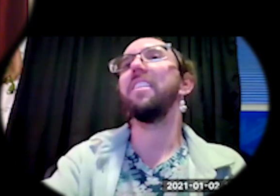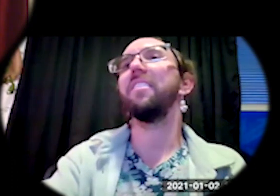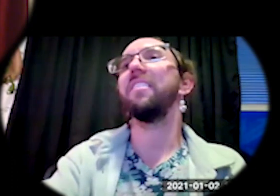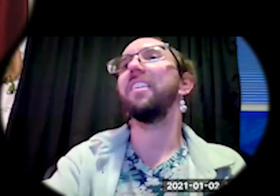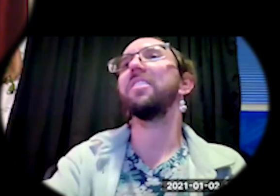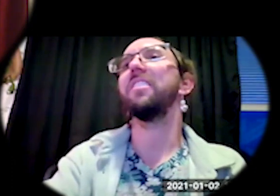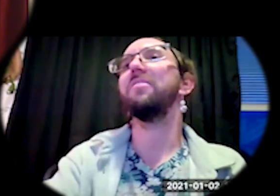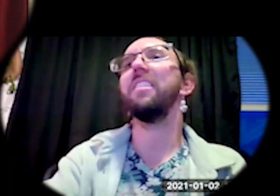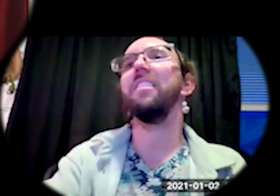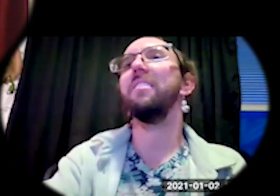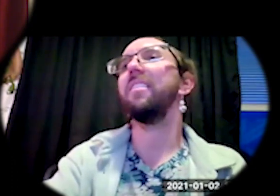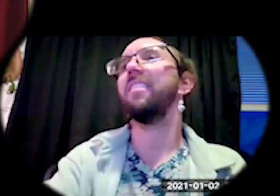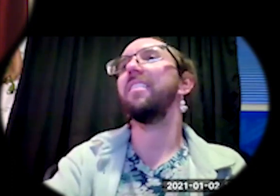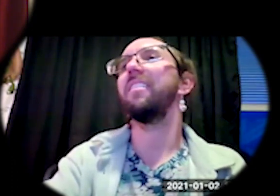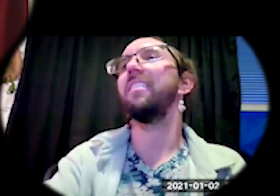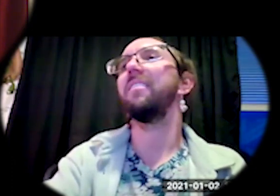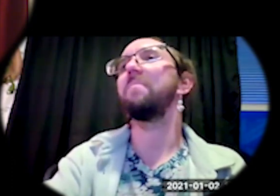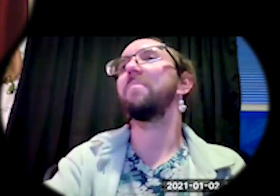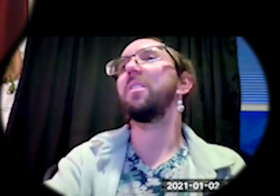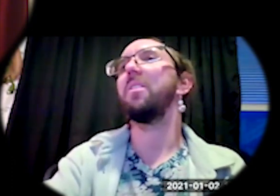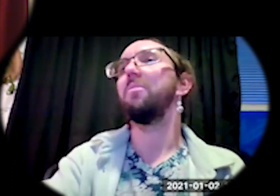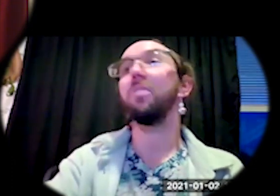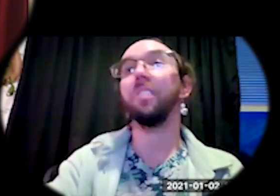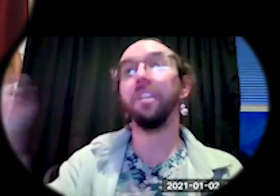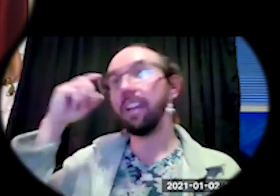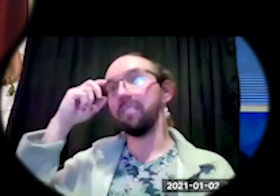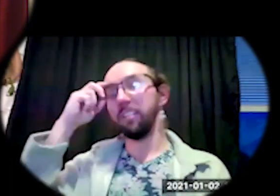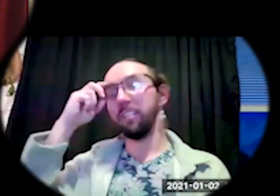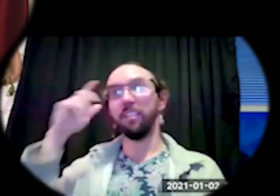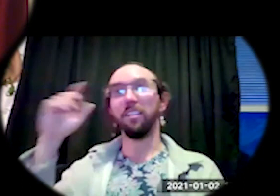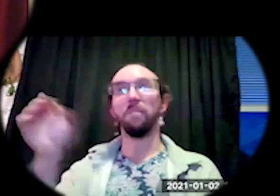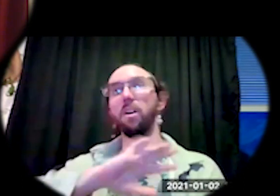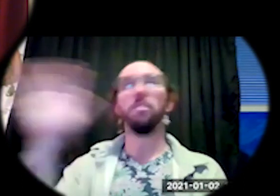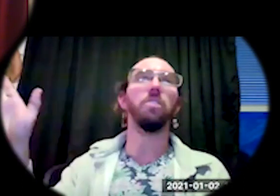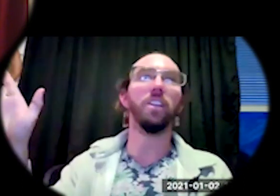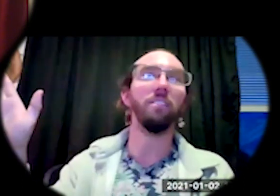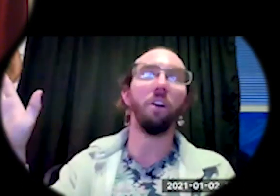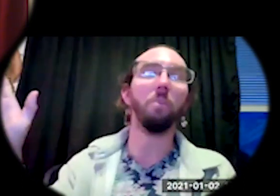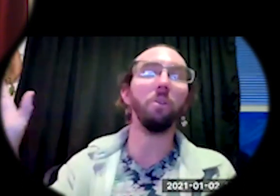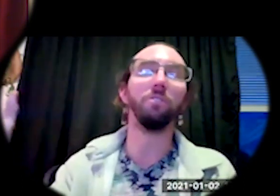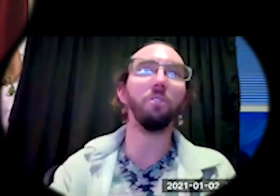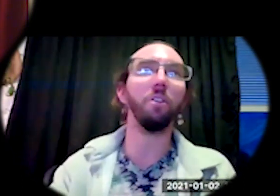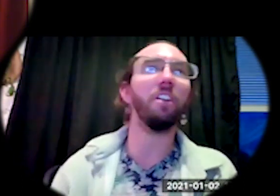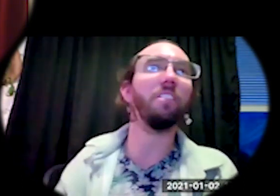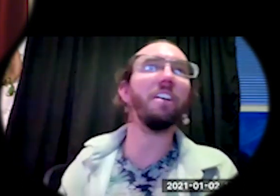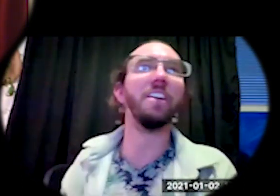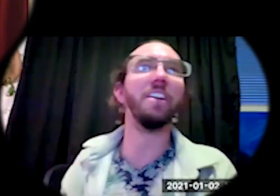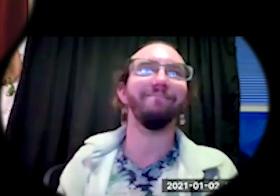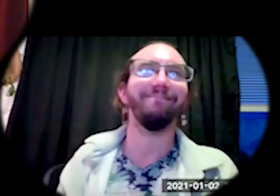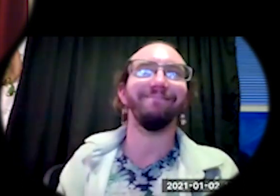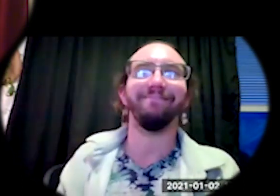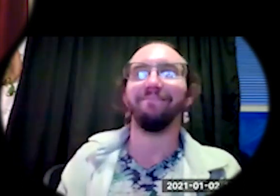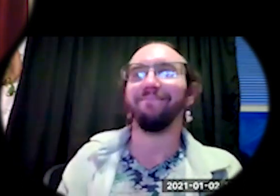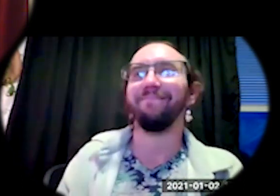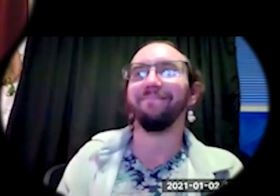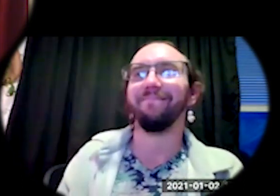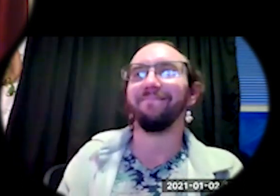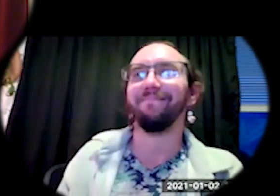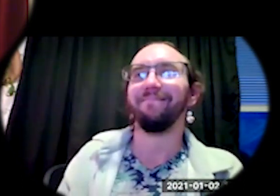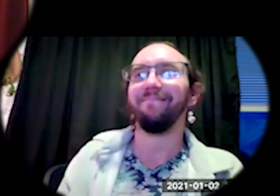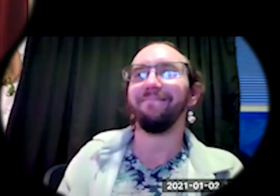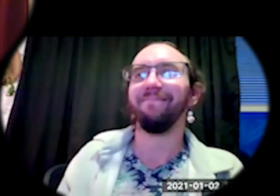hi heather i just let you in um we're done now um i'll send i'll post a recording online